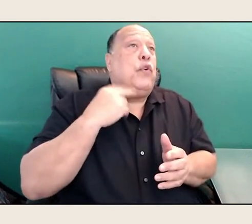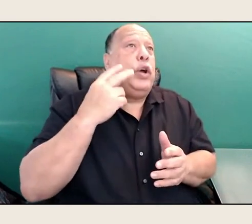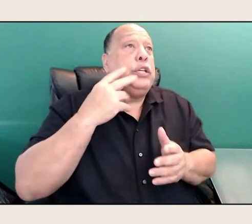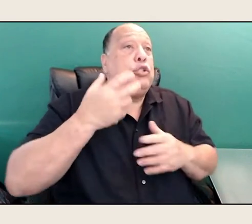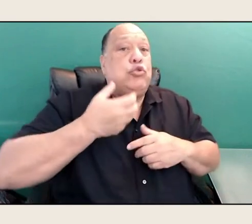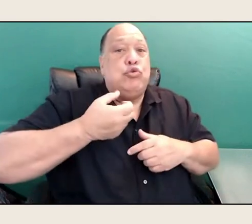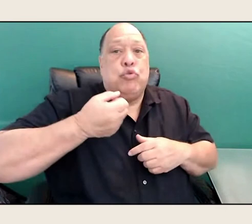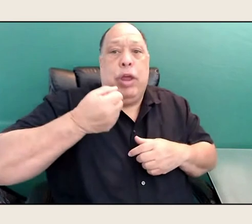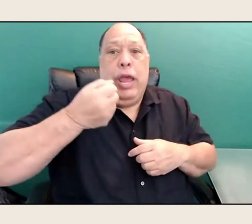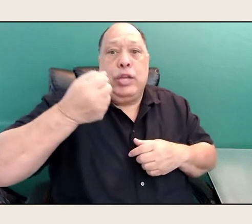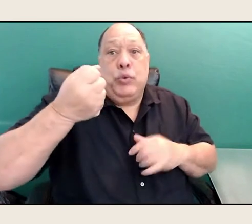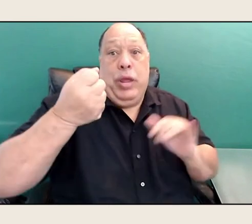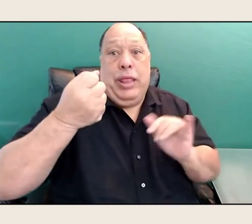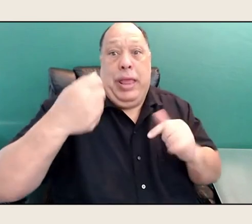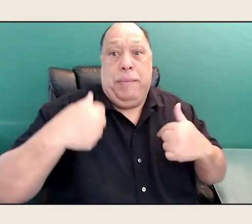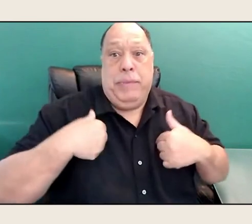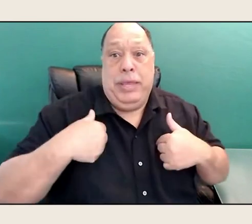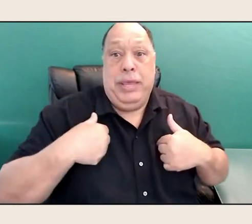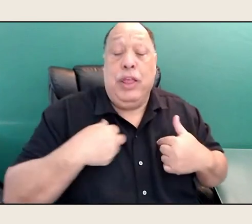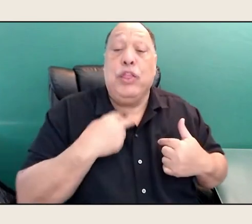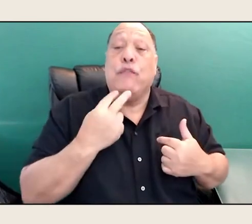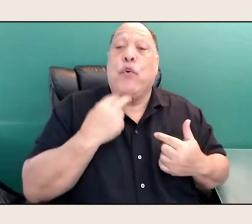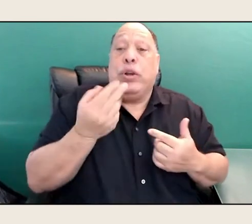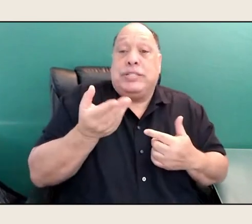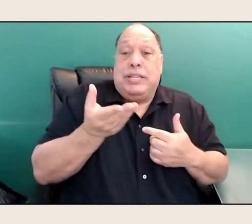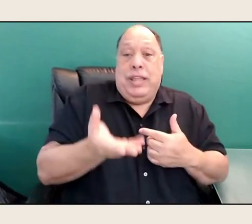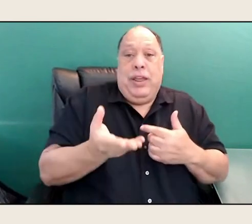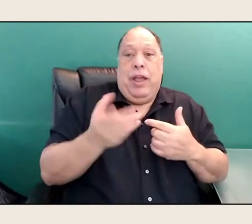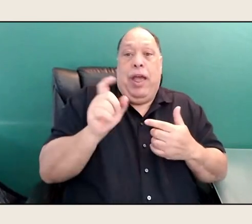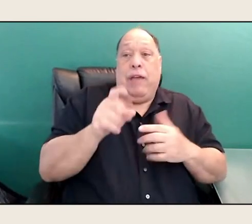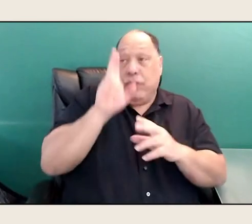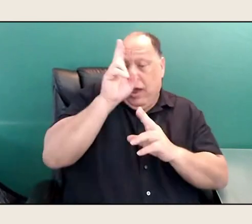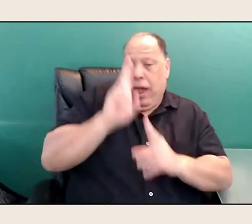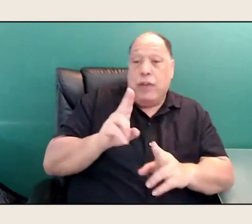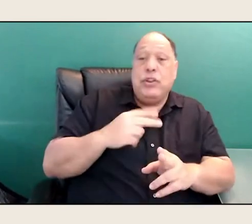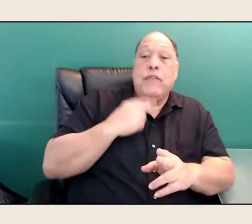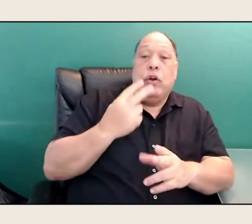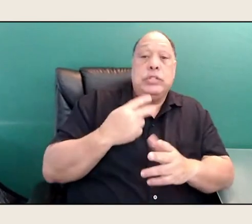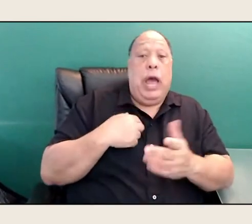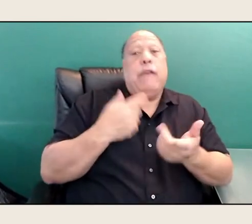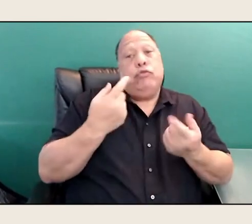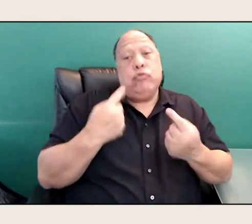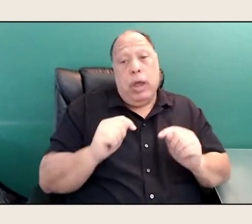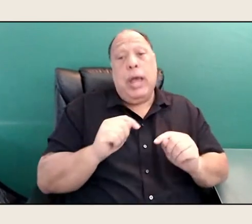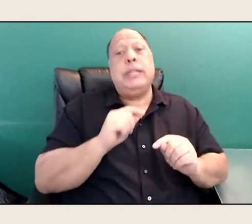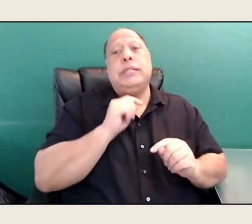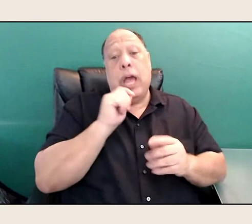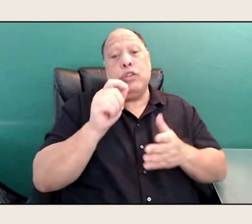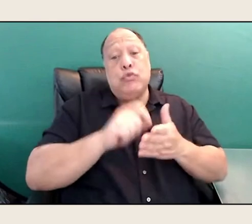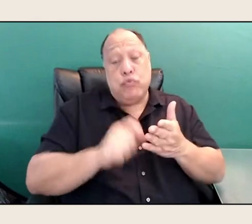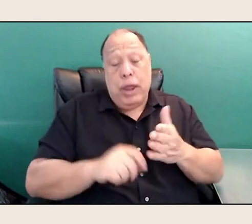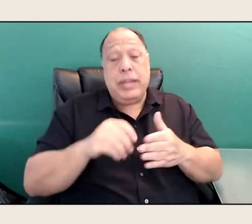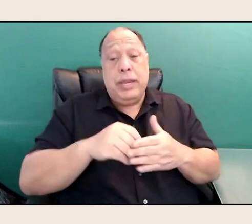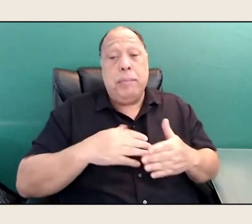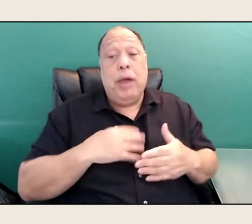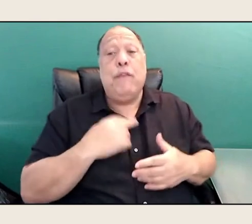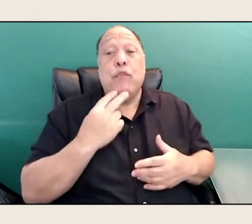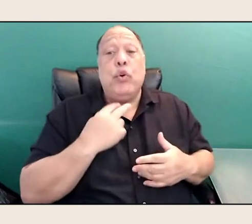It was like the voice was there, and I have to honor it. I have tried not to write in my voice, and trying to be stylish,